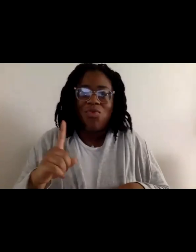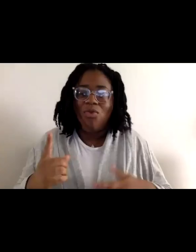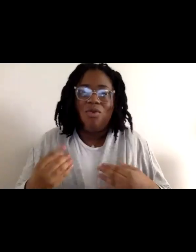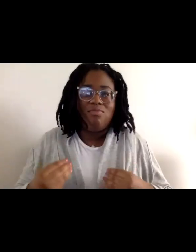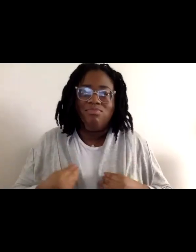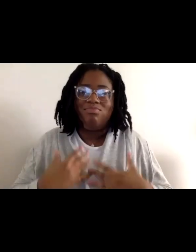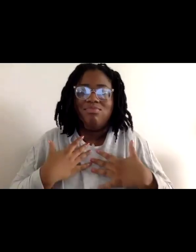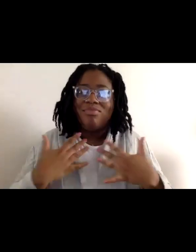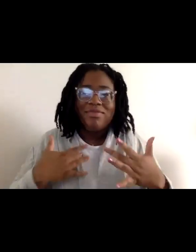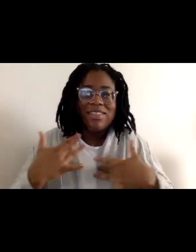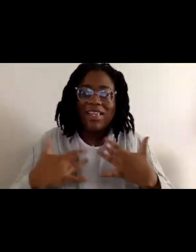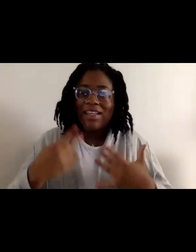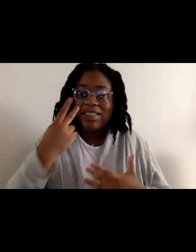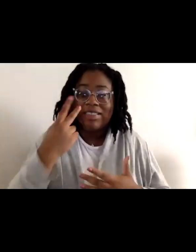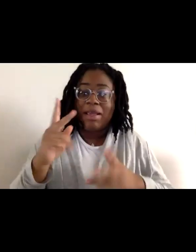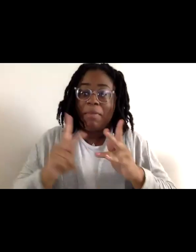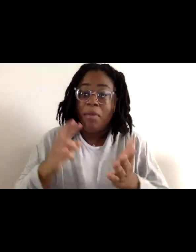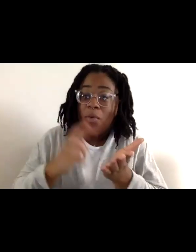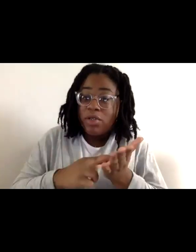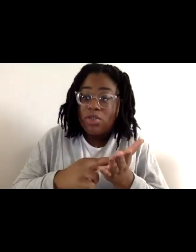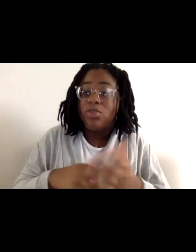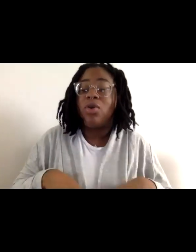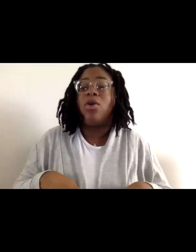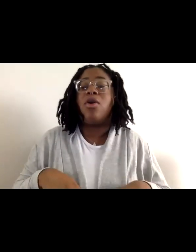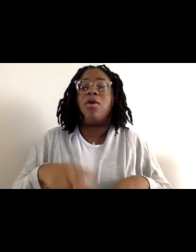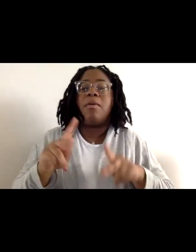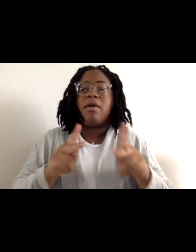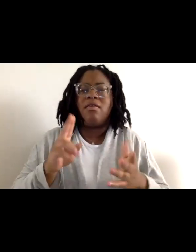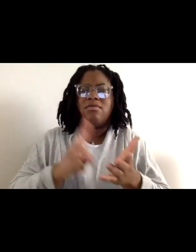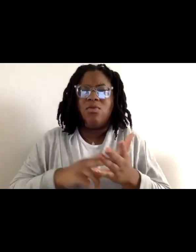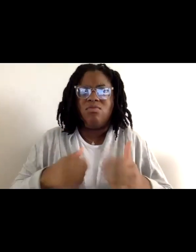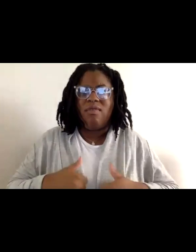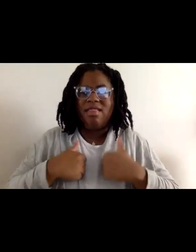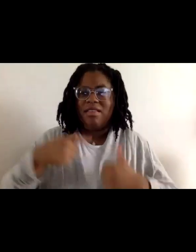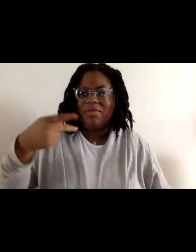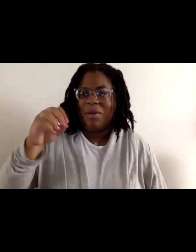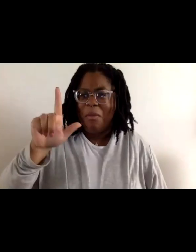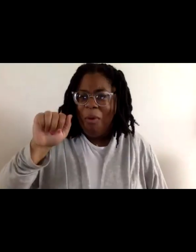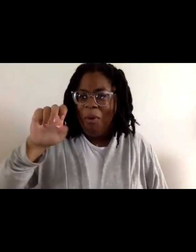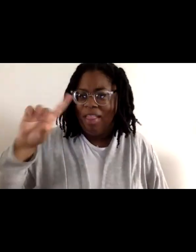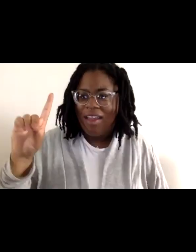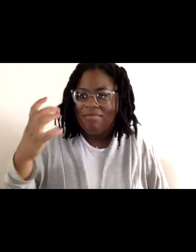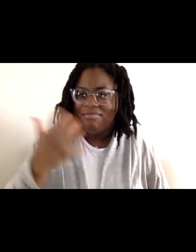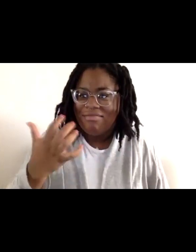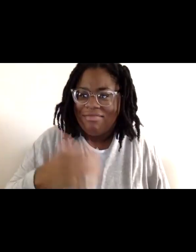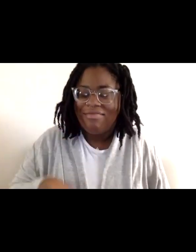and seeing where they're coming from. We have someone register who lives in Poland. What! So exciting.